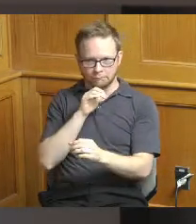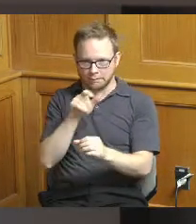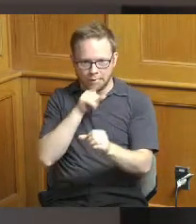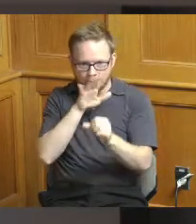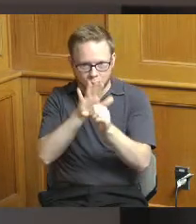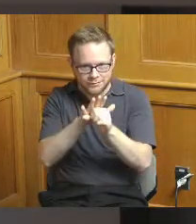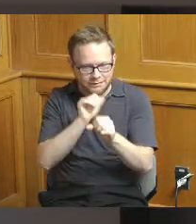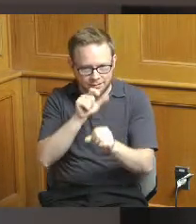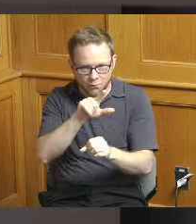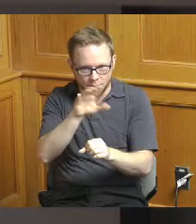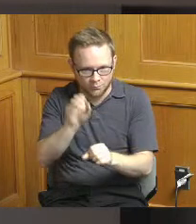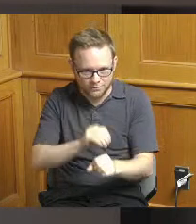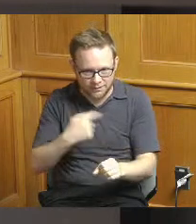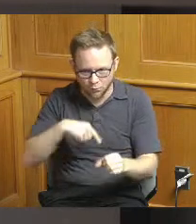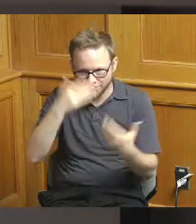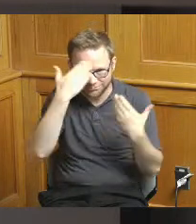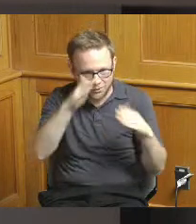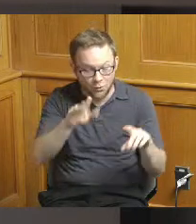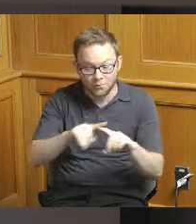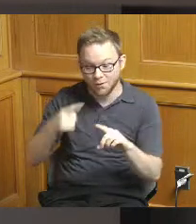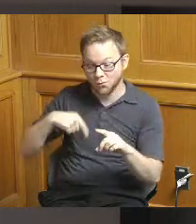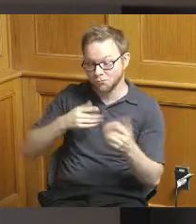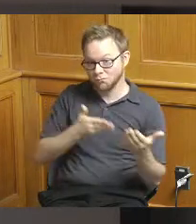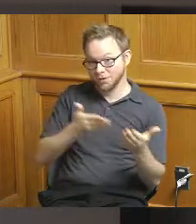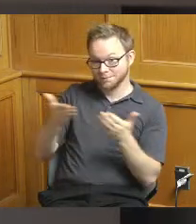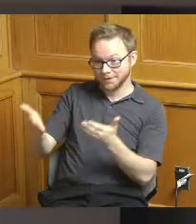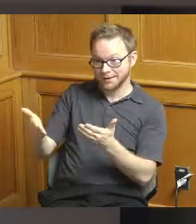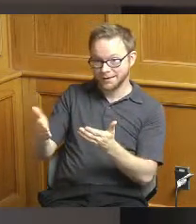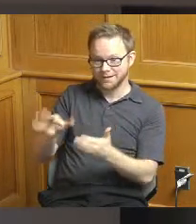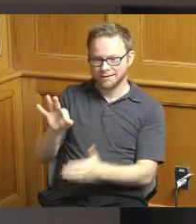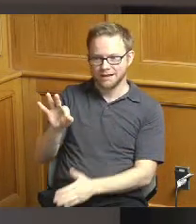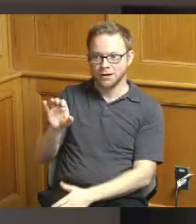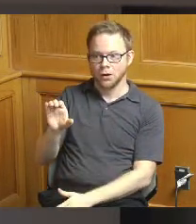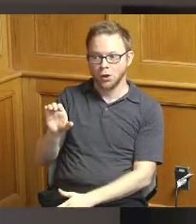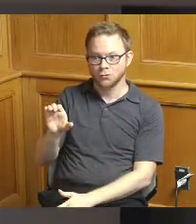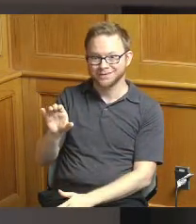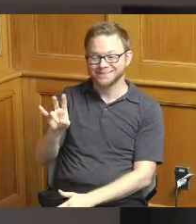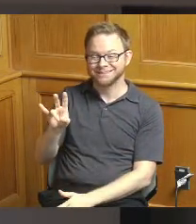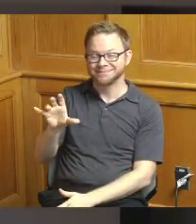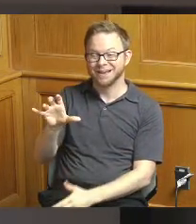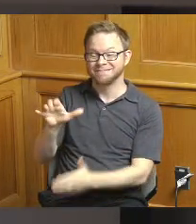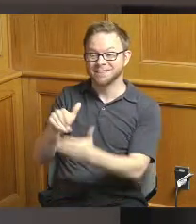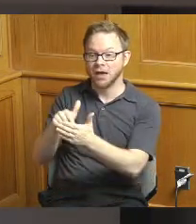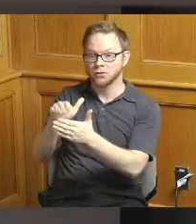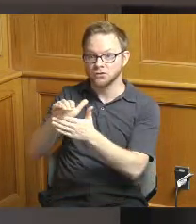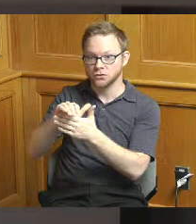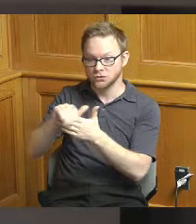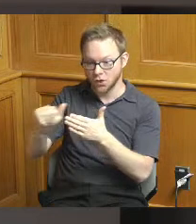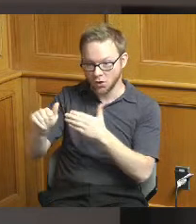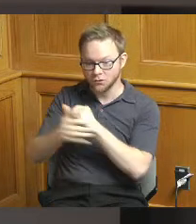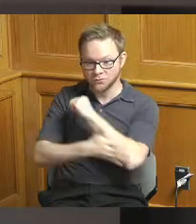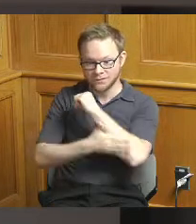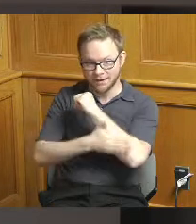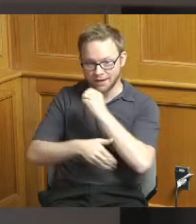but we're we're recommending 975,000 and county investment into Lincoln Heights